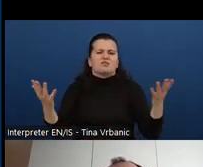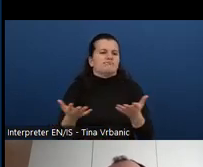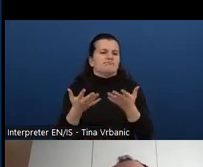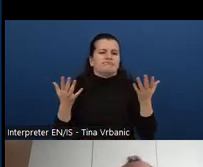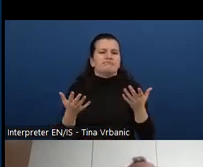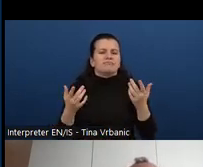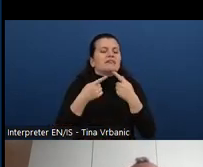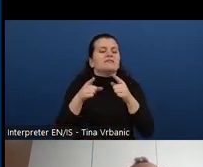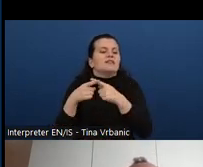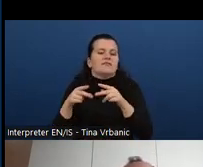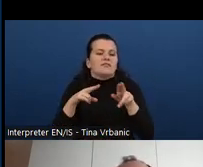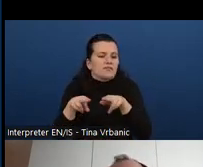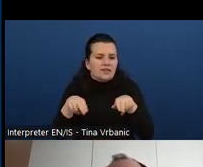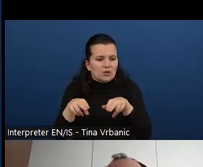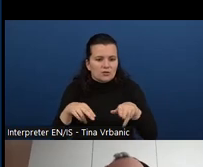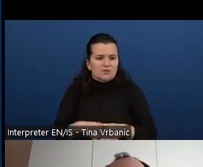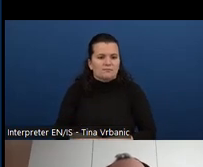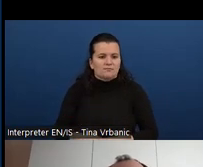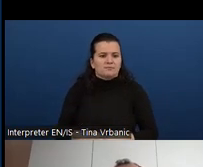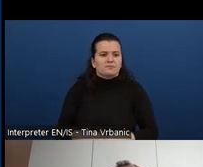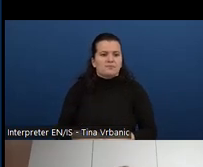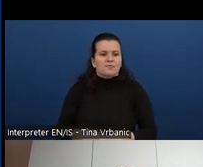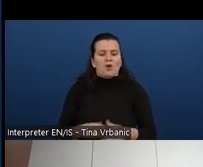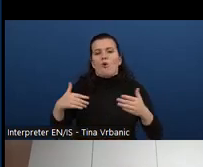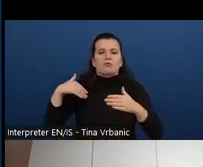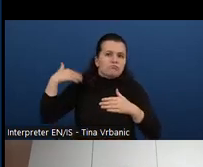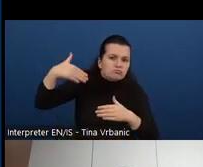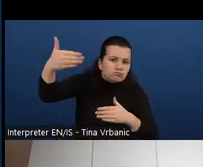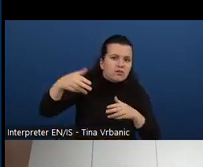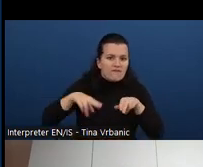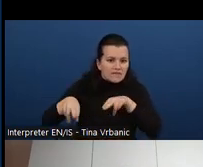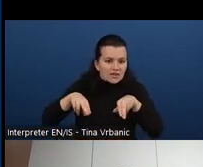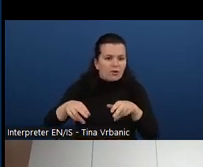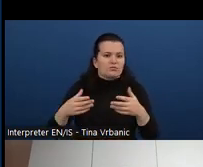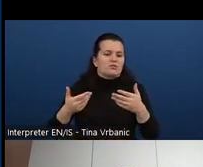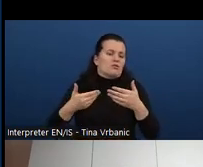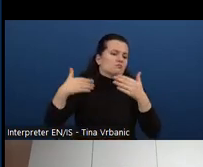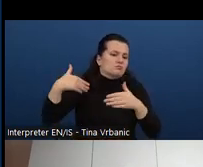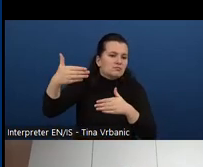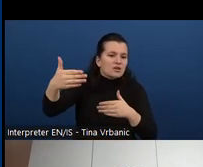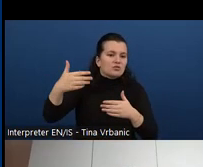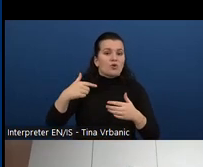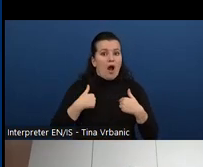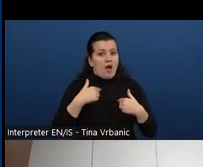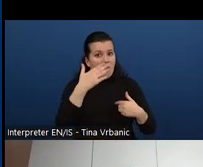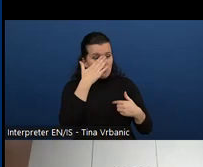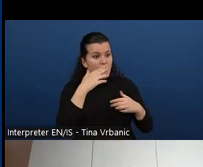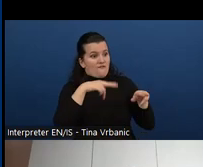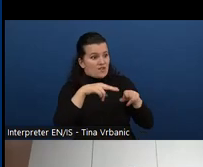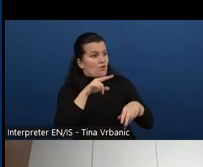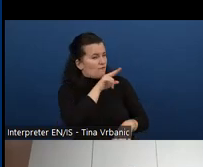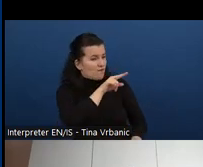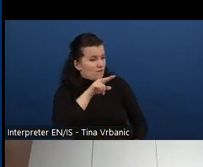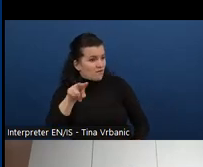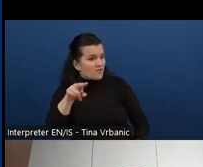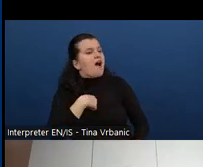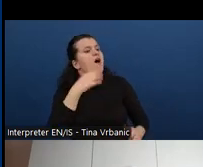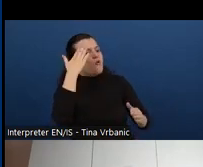That's W3C WAI materials to help instructors build their own courses.